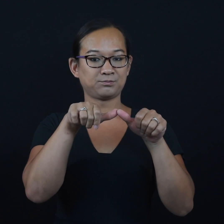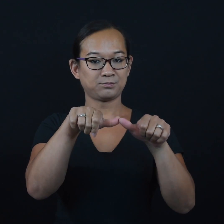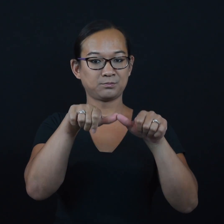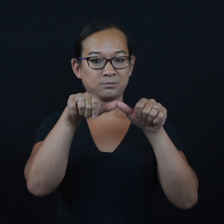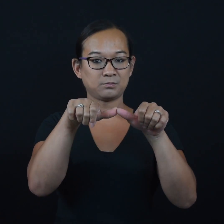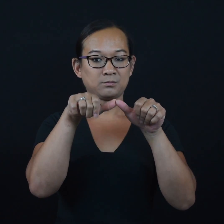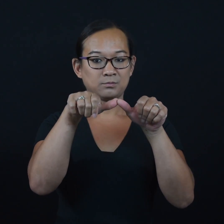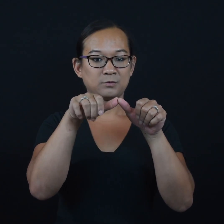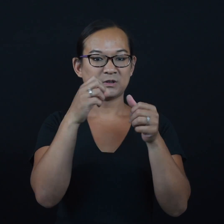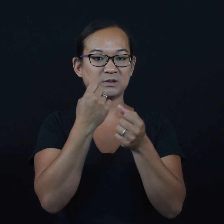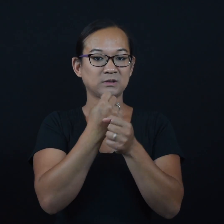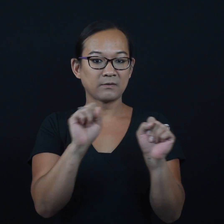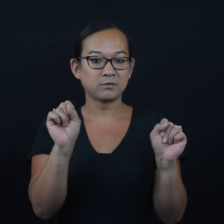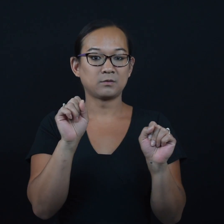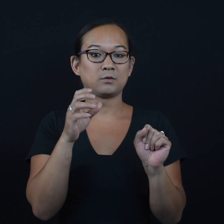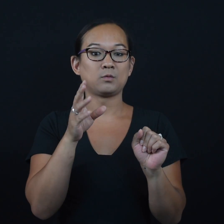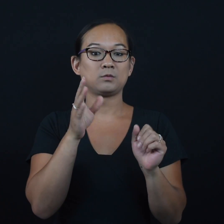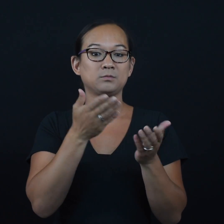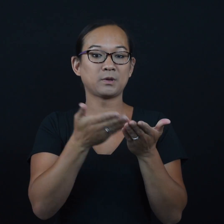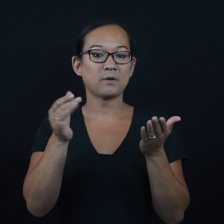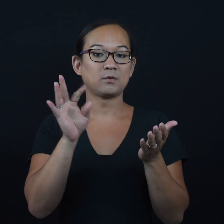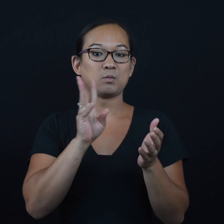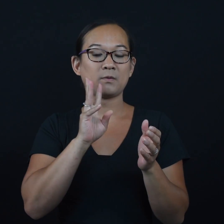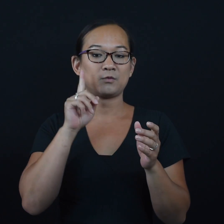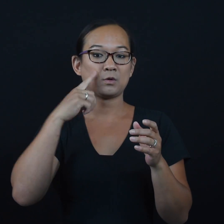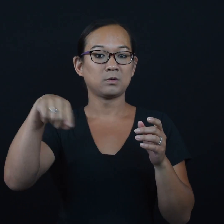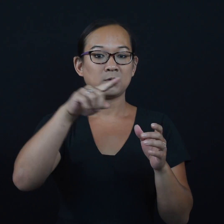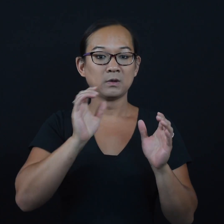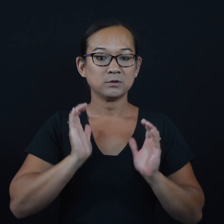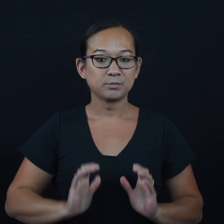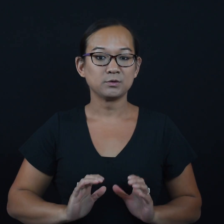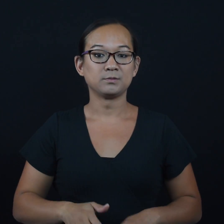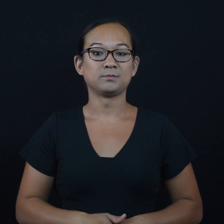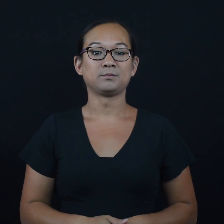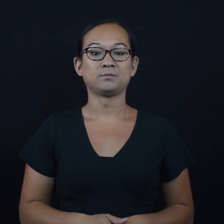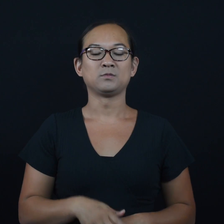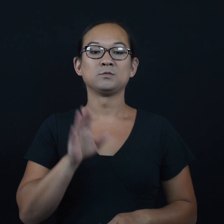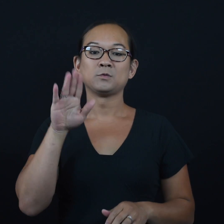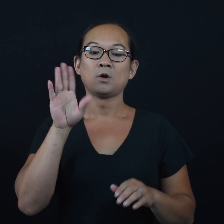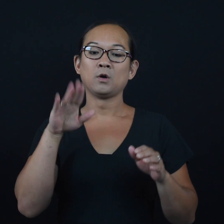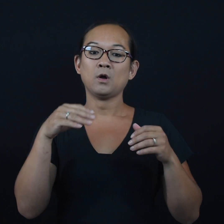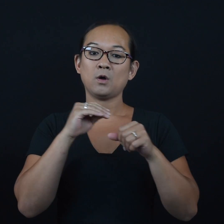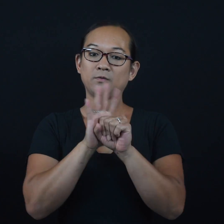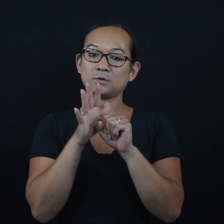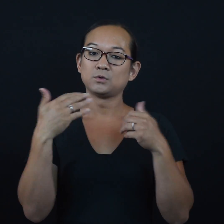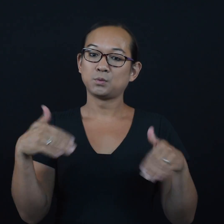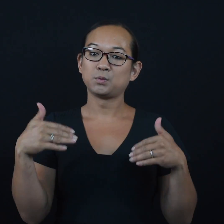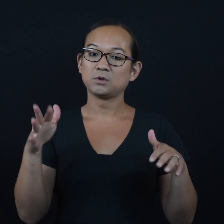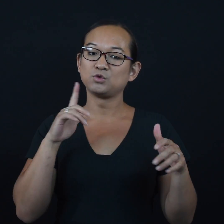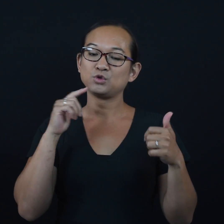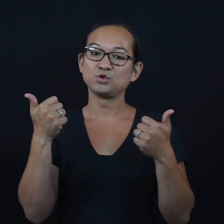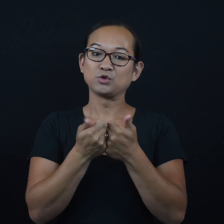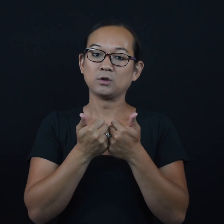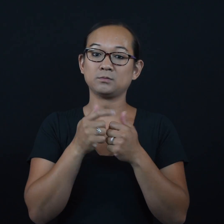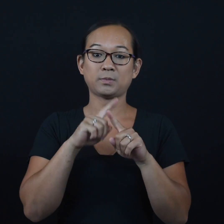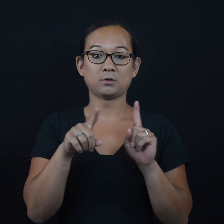water systems have consistently maintained a safe supply of water for customers. COVID-19 has been a